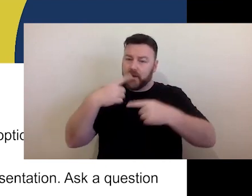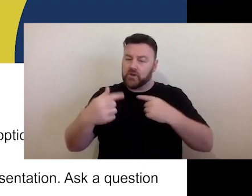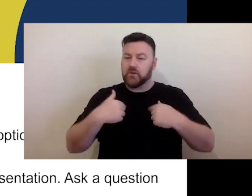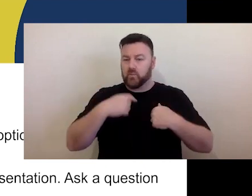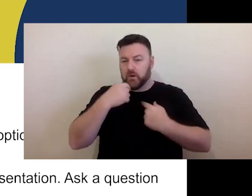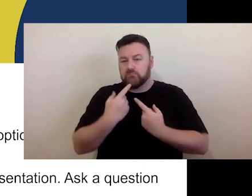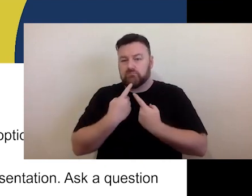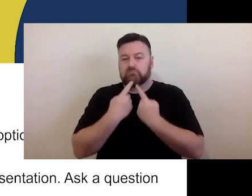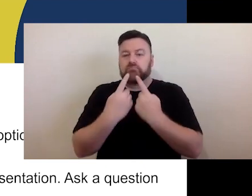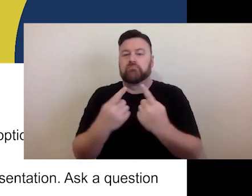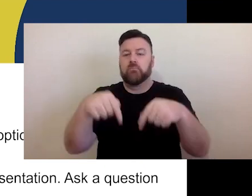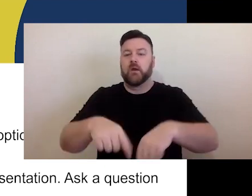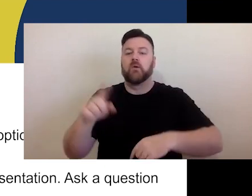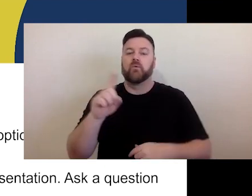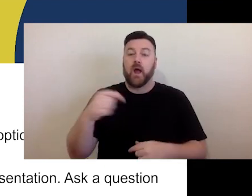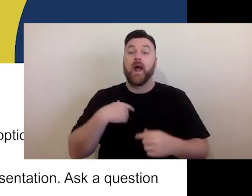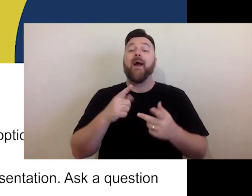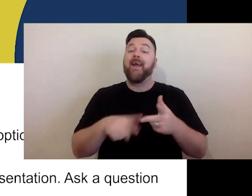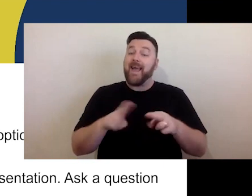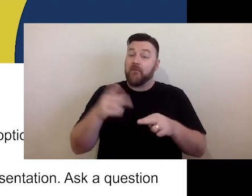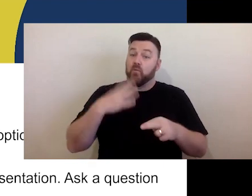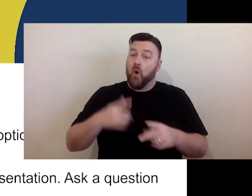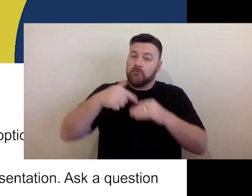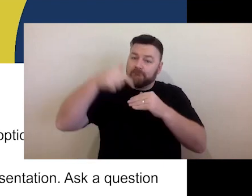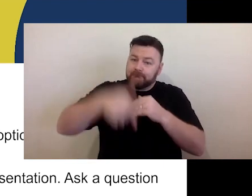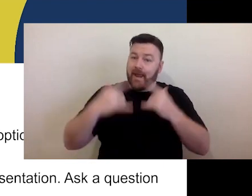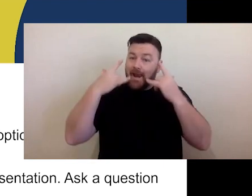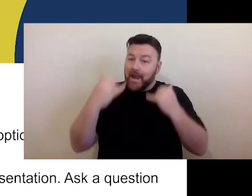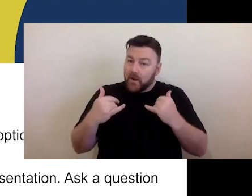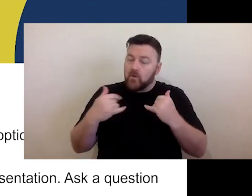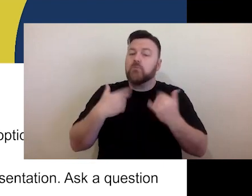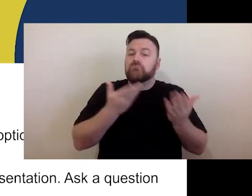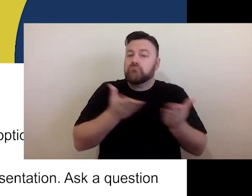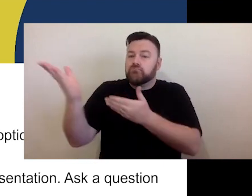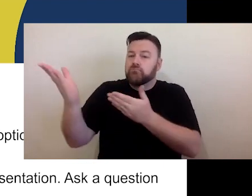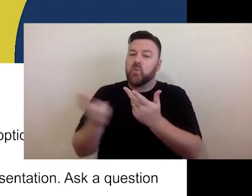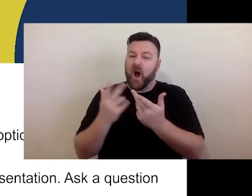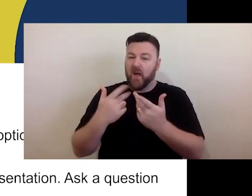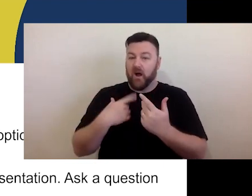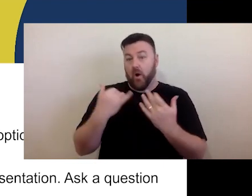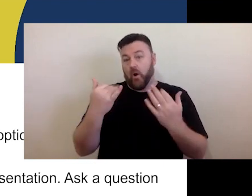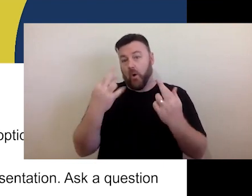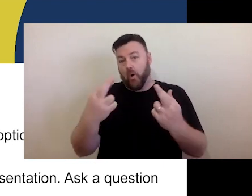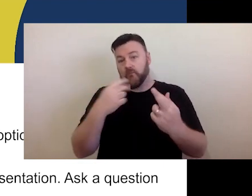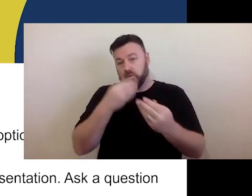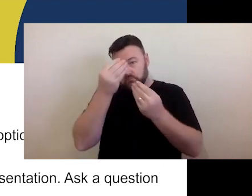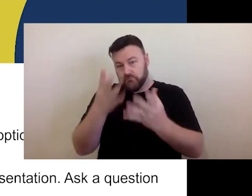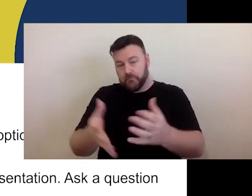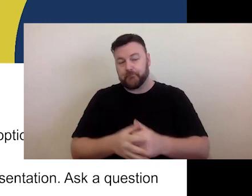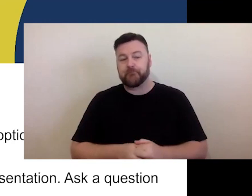And also that you know where to go and find more information. If you need any additional support, please get in touch.